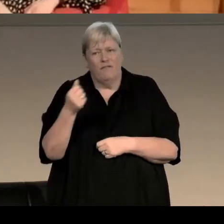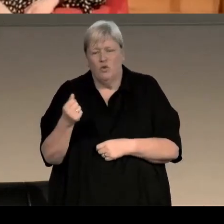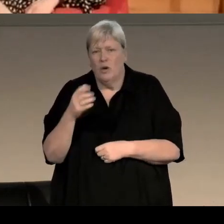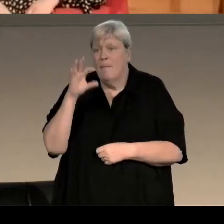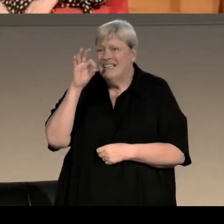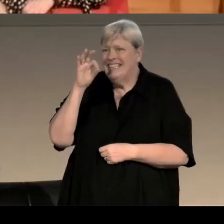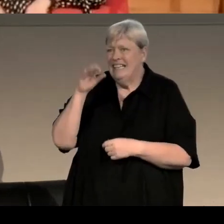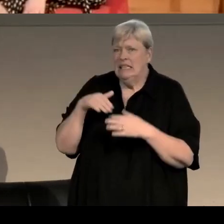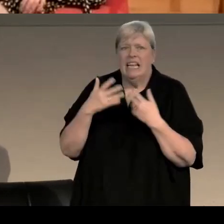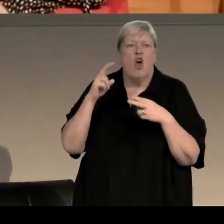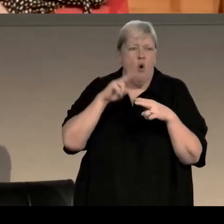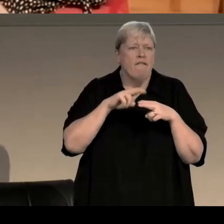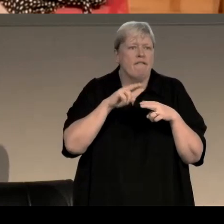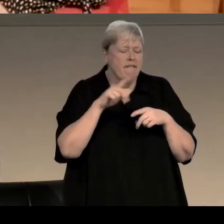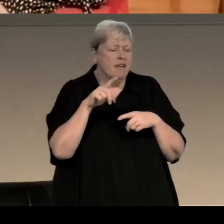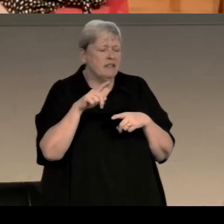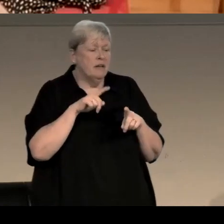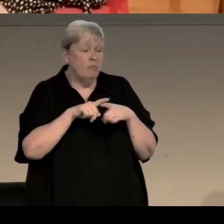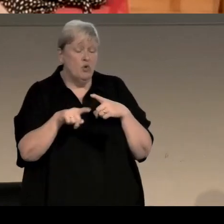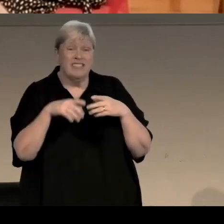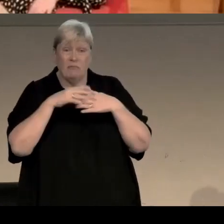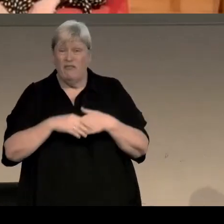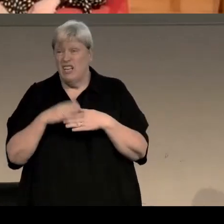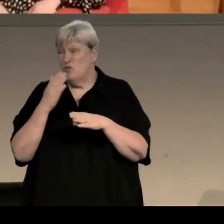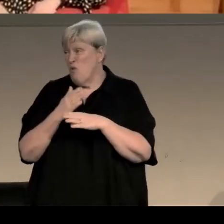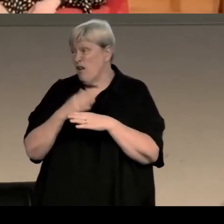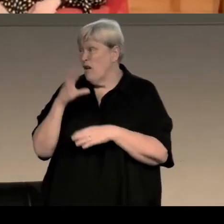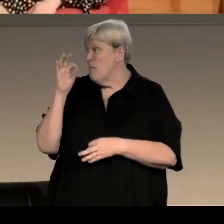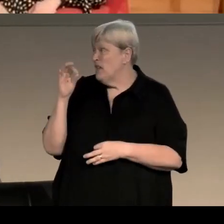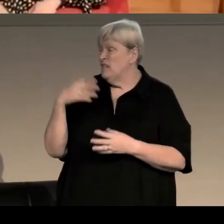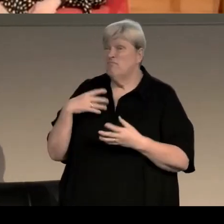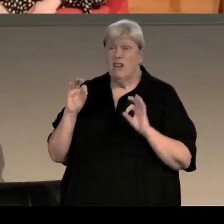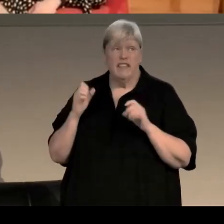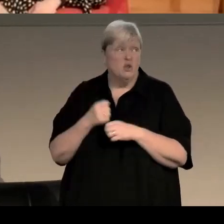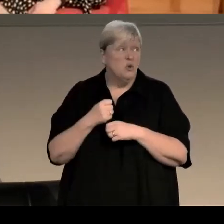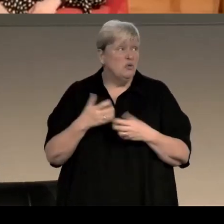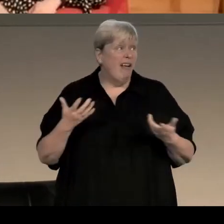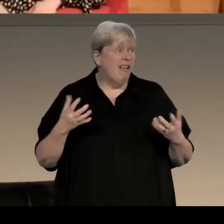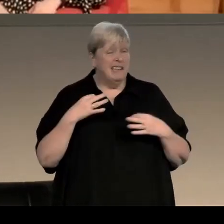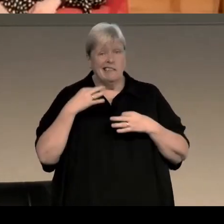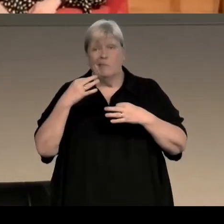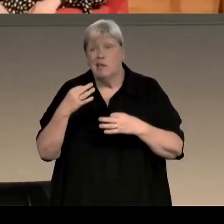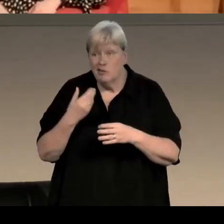Monday was my day off. And most of my friends were at work on a Monday, so there was very little temptation to go off and do things with them,